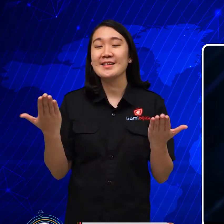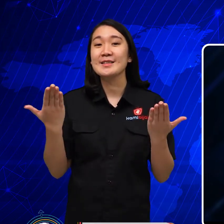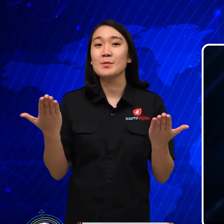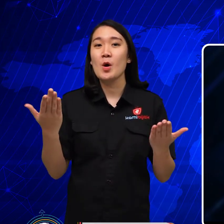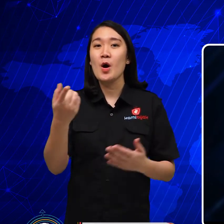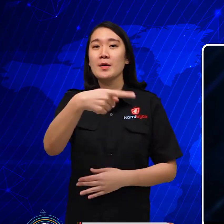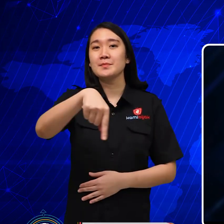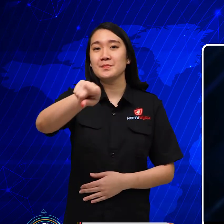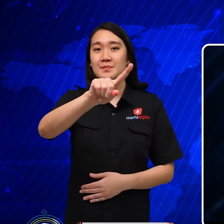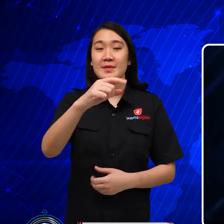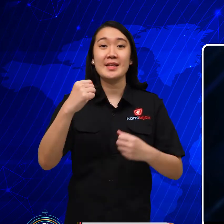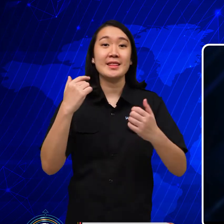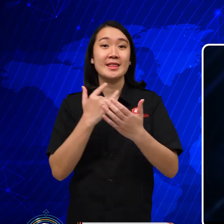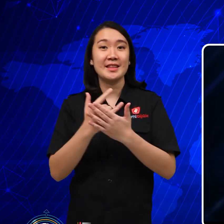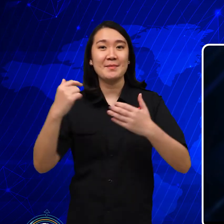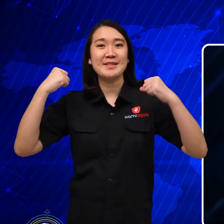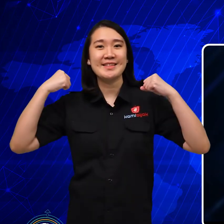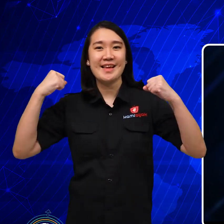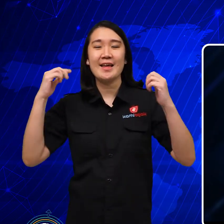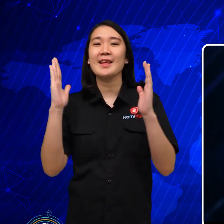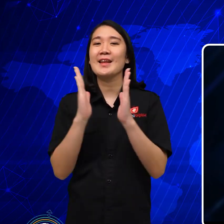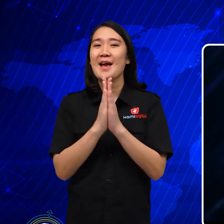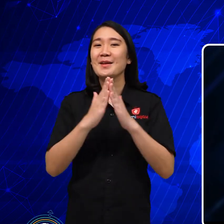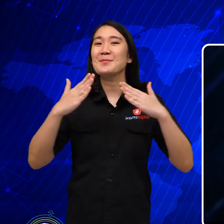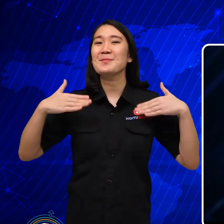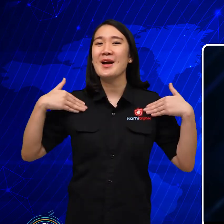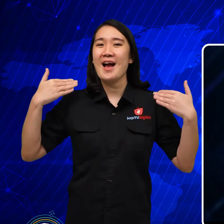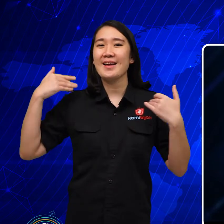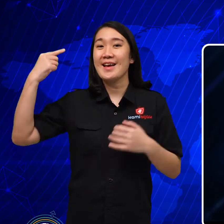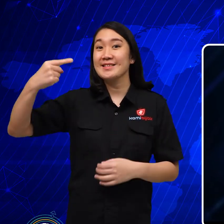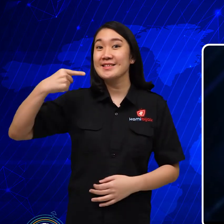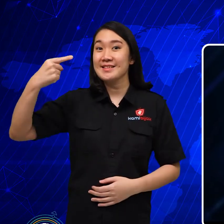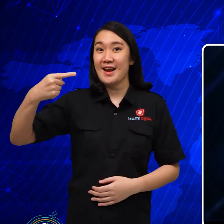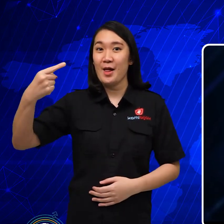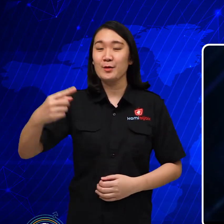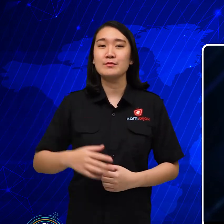I hope you are always healthy and happy.